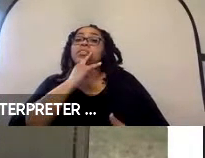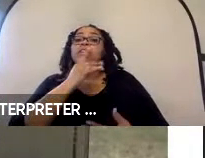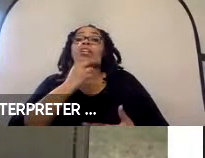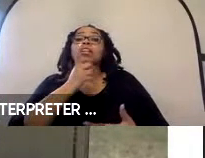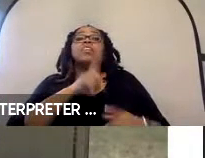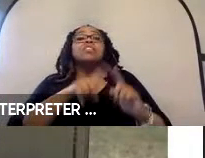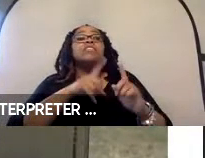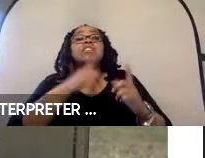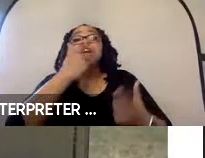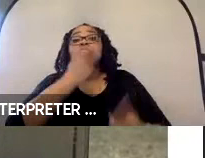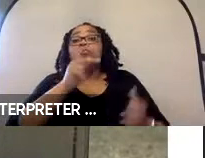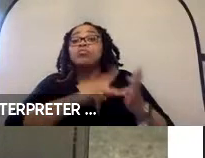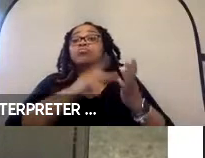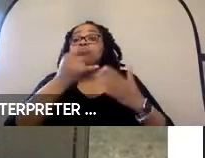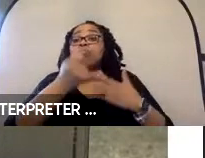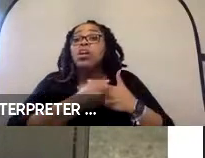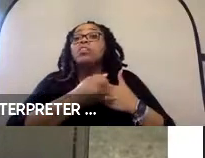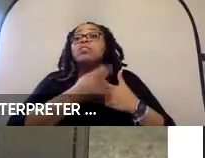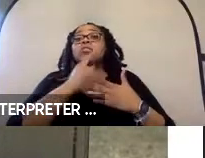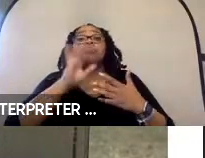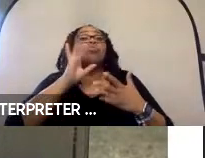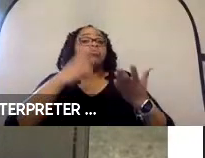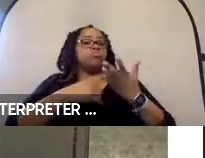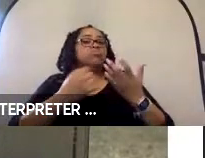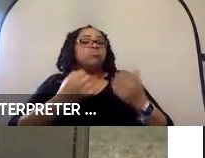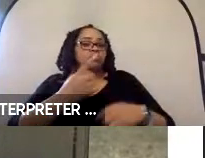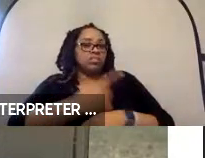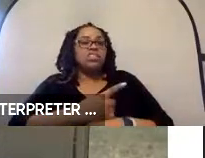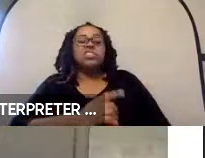that led to the project we will discuss today. Next slide.